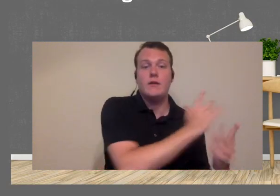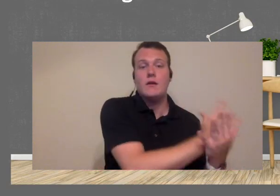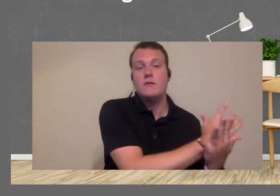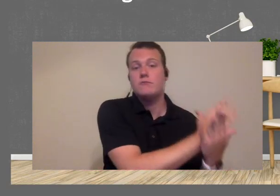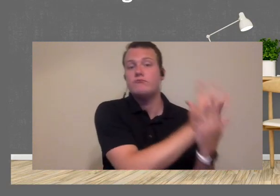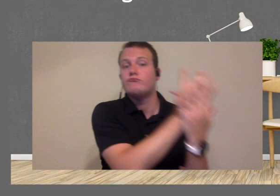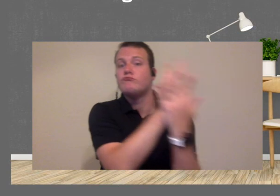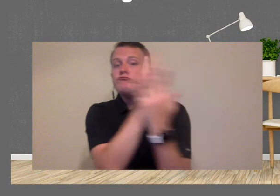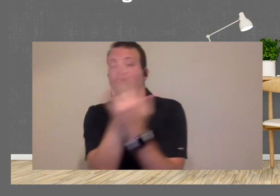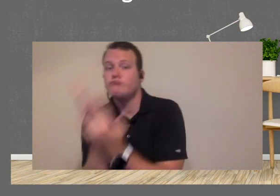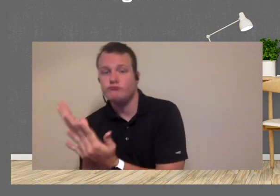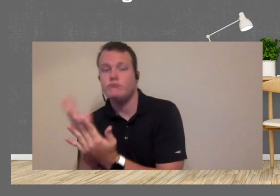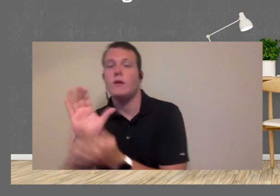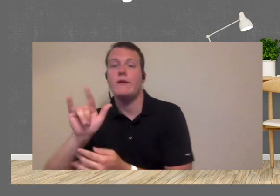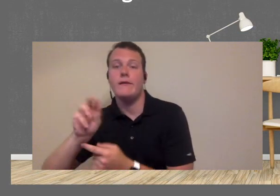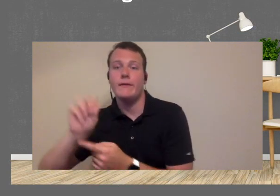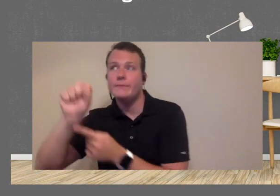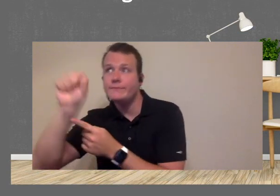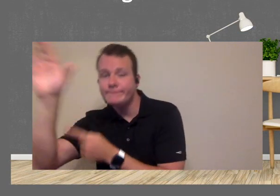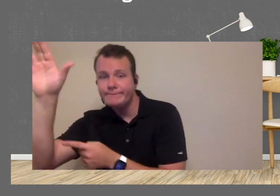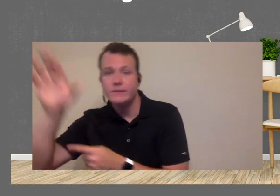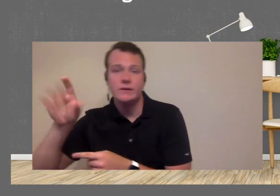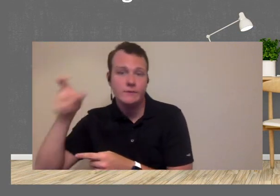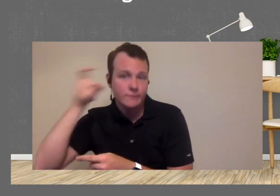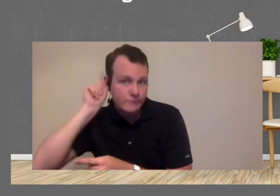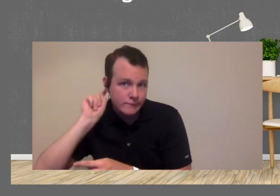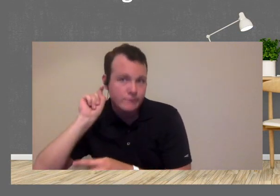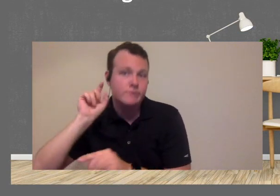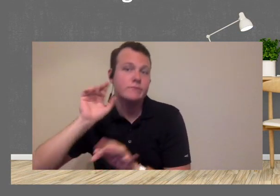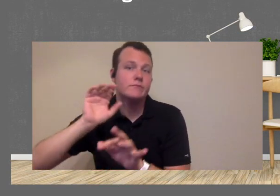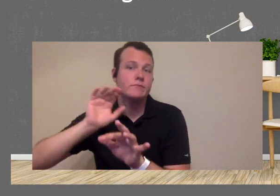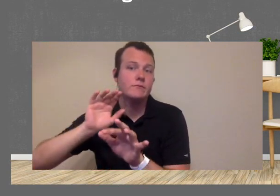the way through the process of processing claims or fitting devices and